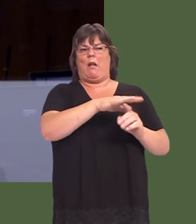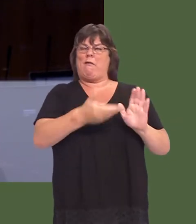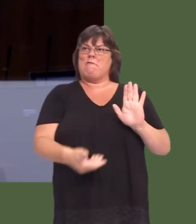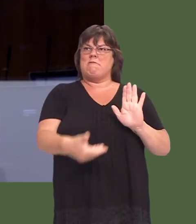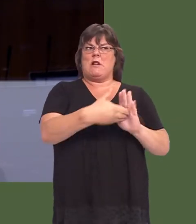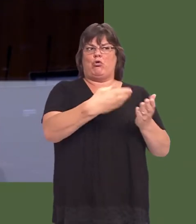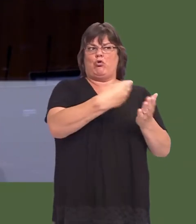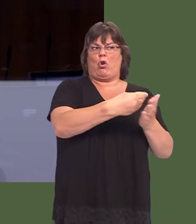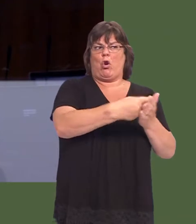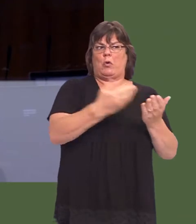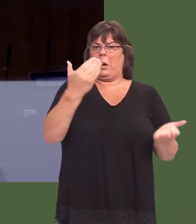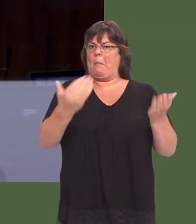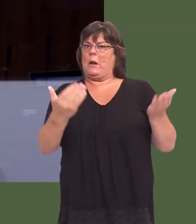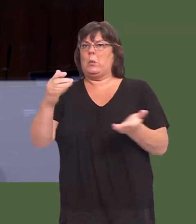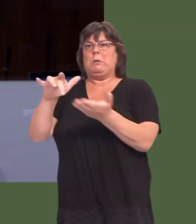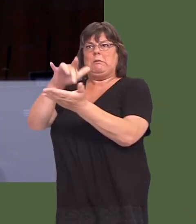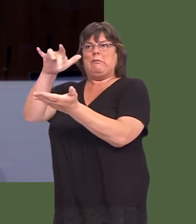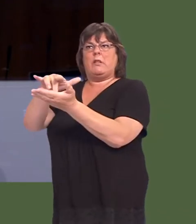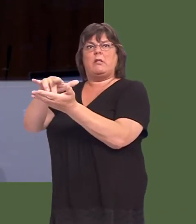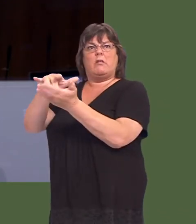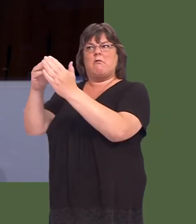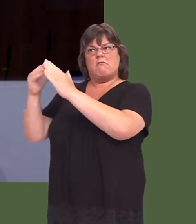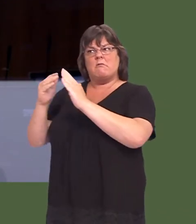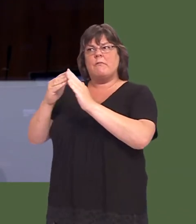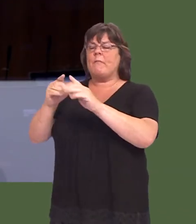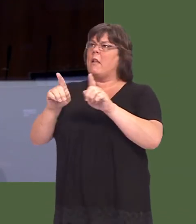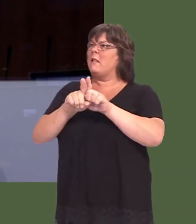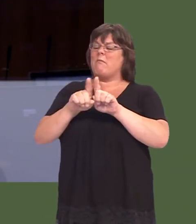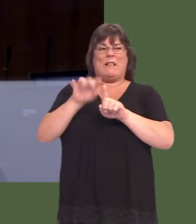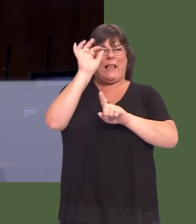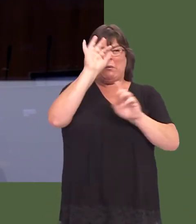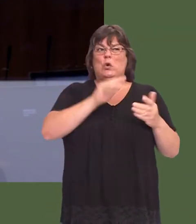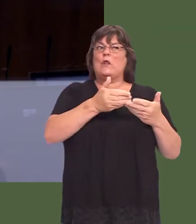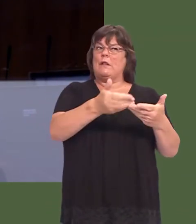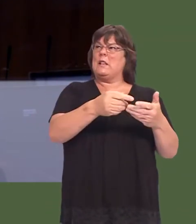costs when compared to an urban authority, and the same applies to other services provided by councils as well.